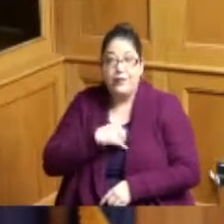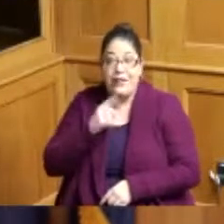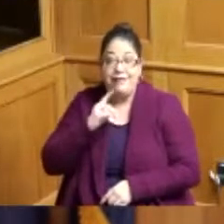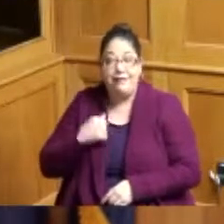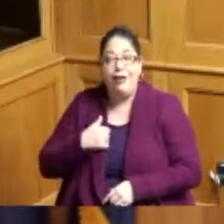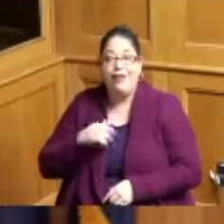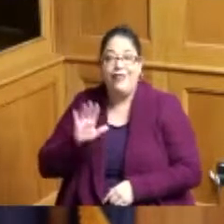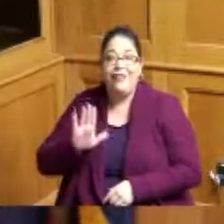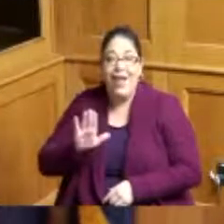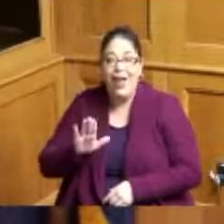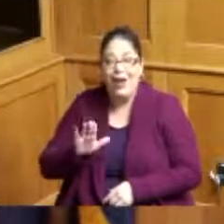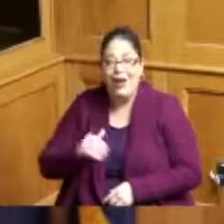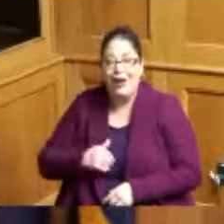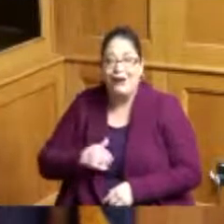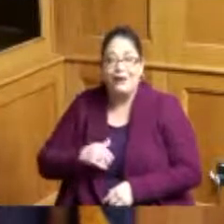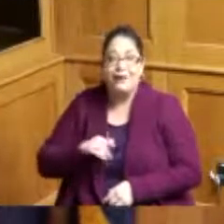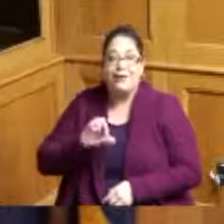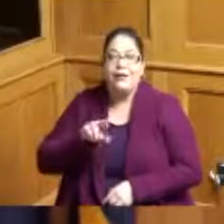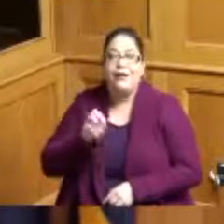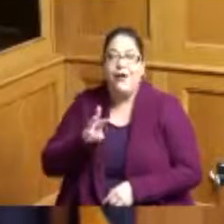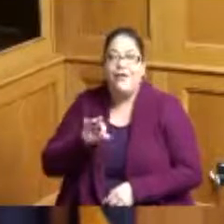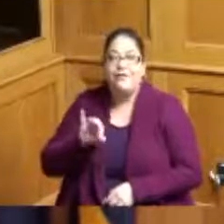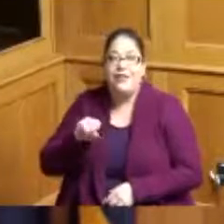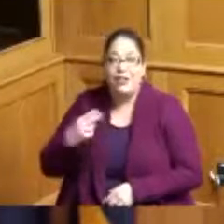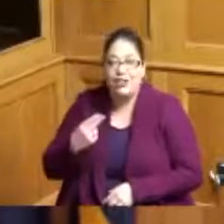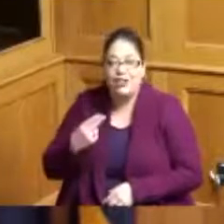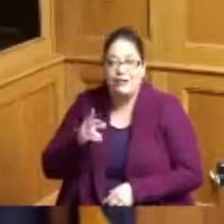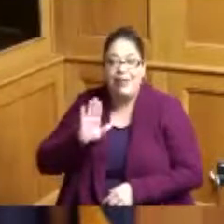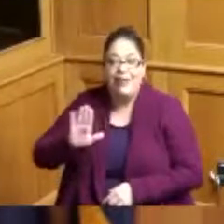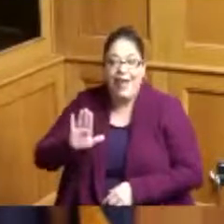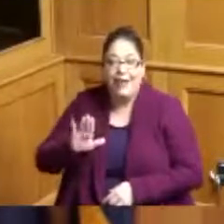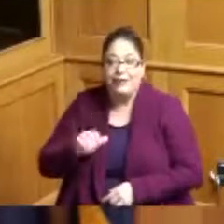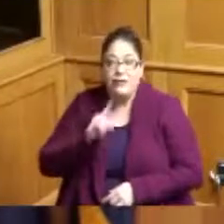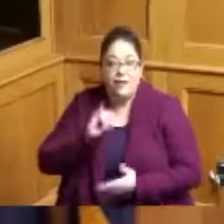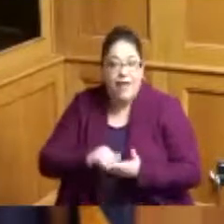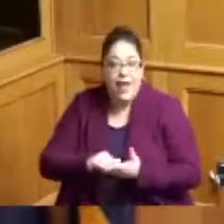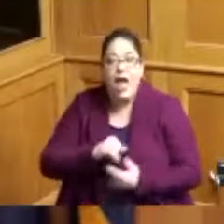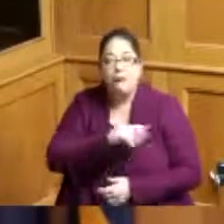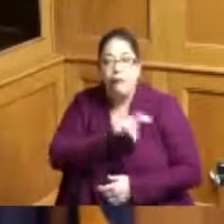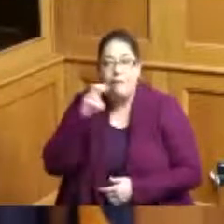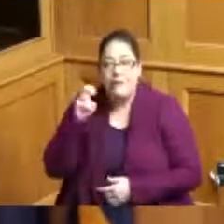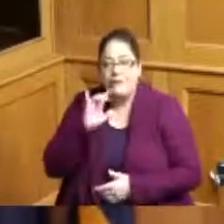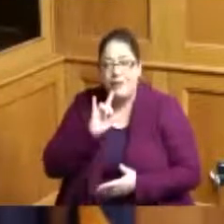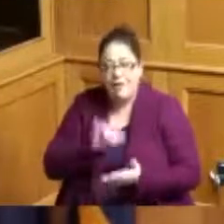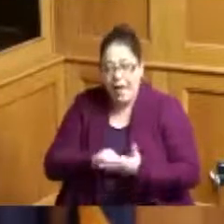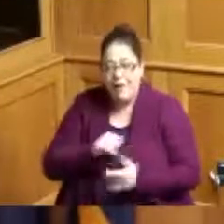the gumbo and the jambalaya and I think they bring a lot of that to the field but grandma